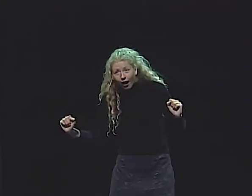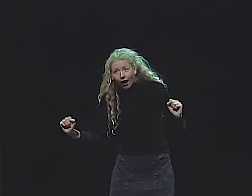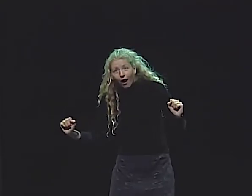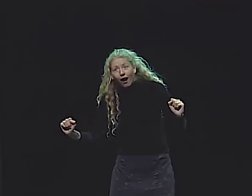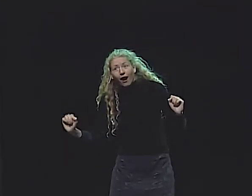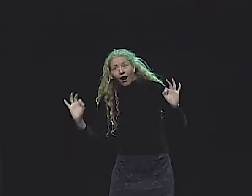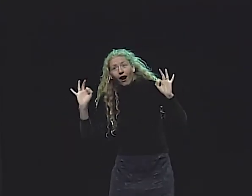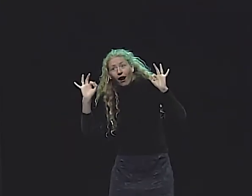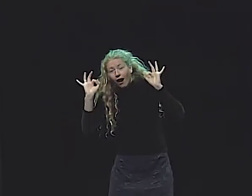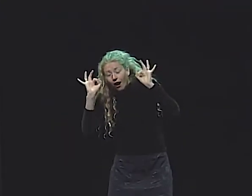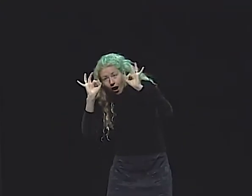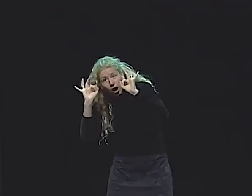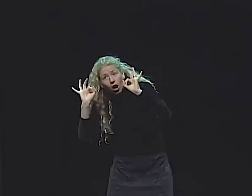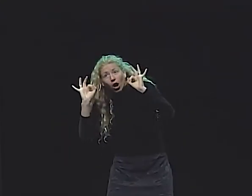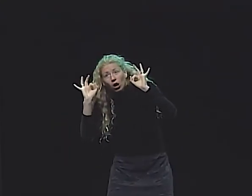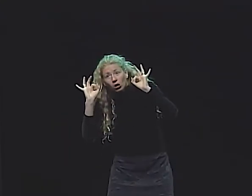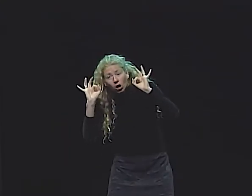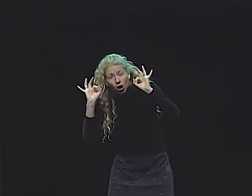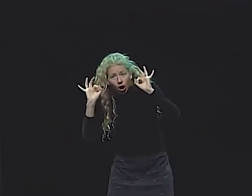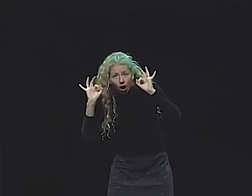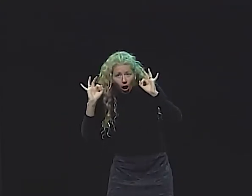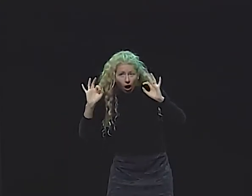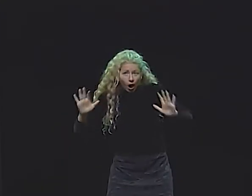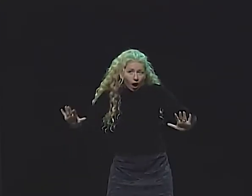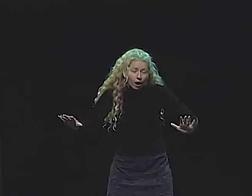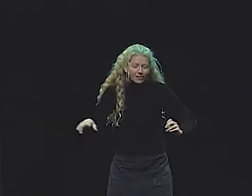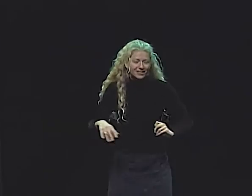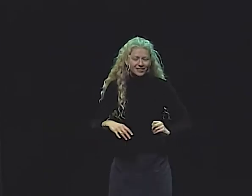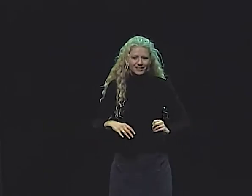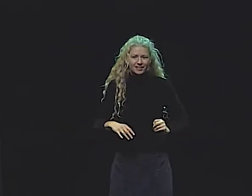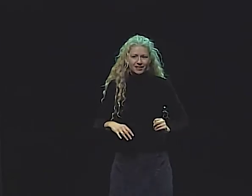SHE LATCHED THE SHUTTERS, BUT THE WIND WAS SO STRONG.